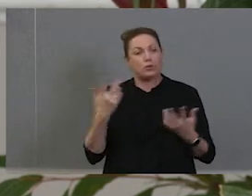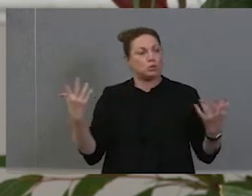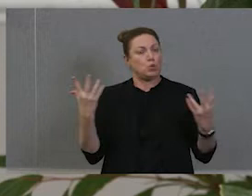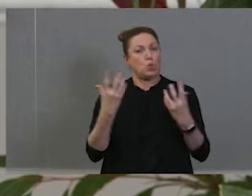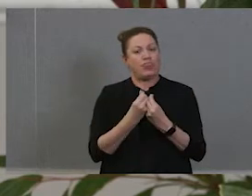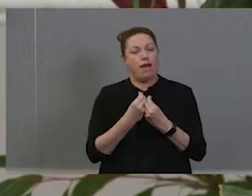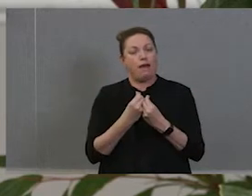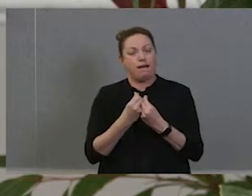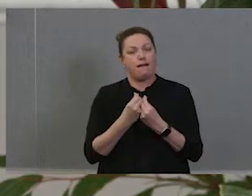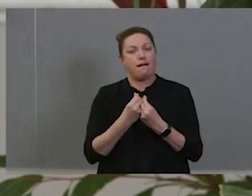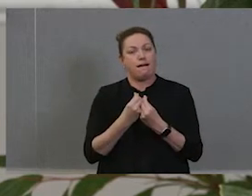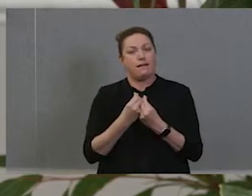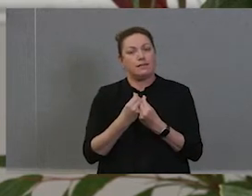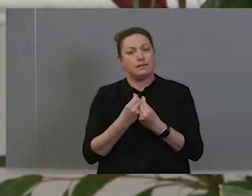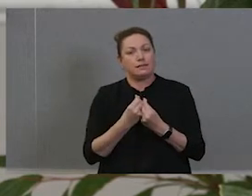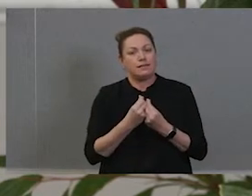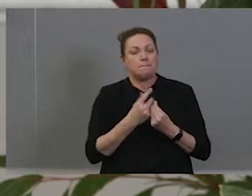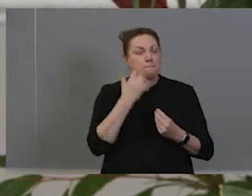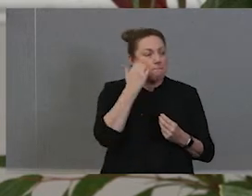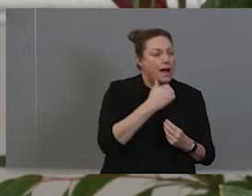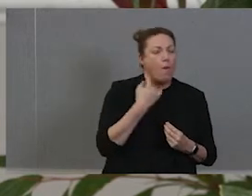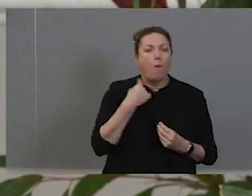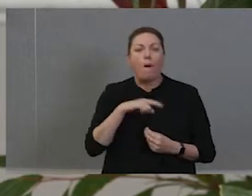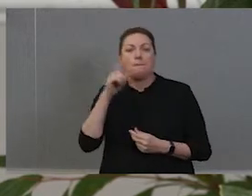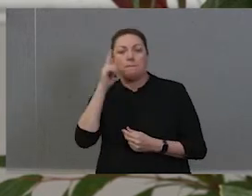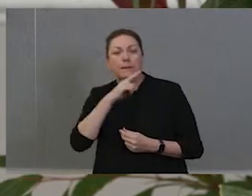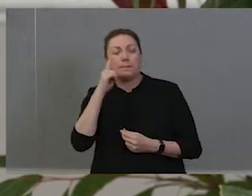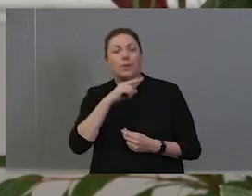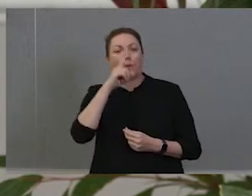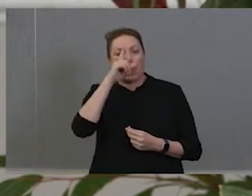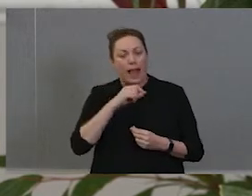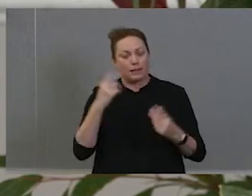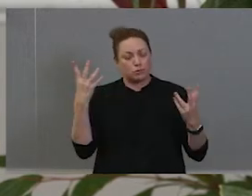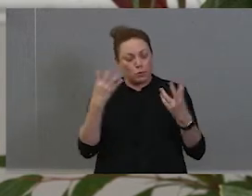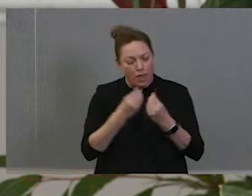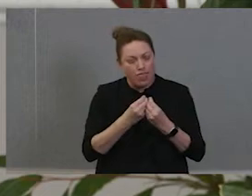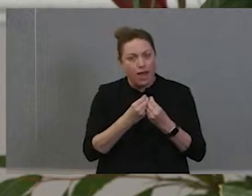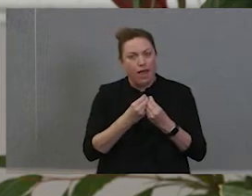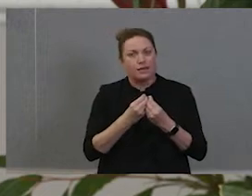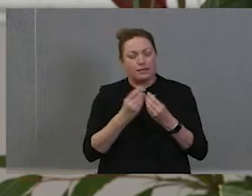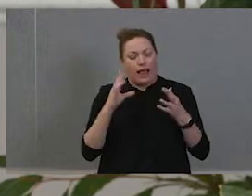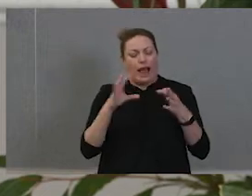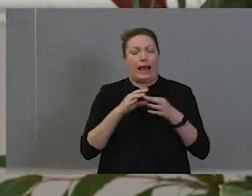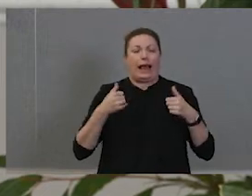walk together with that greatest hope of healing together. Thanks Aunt.